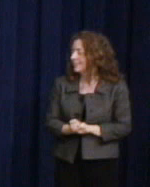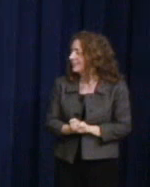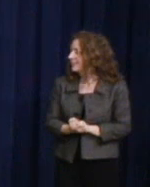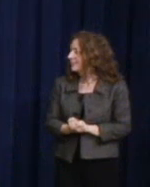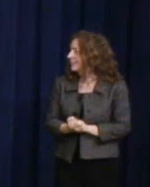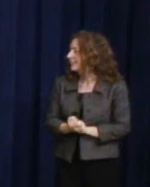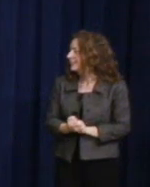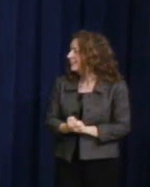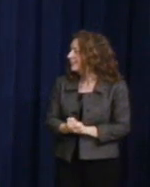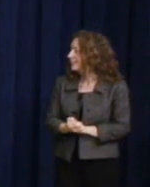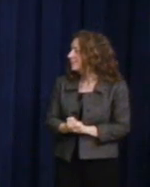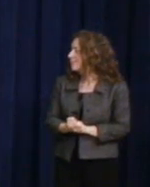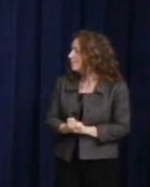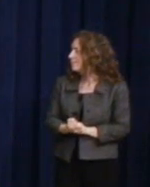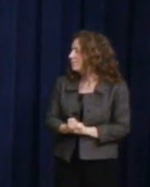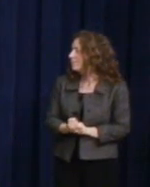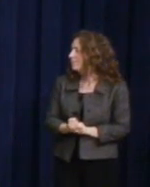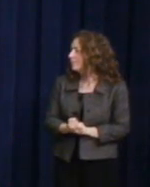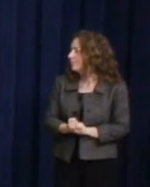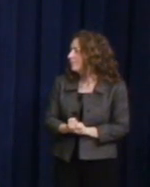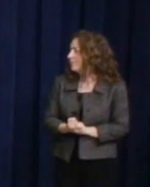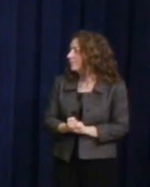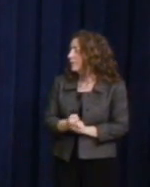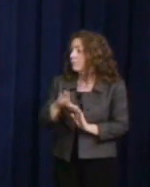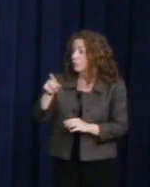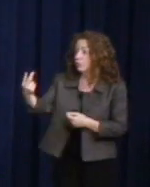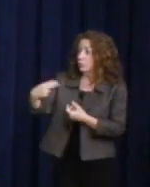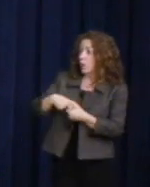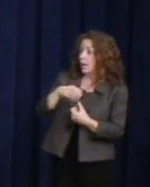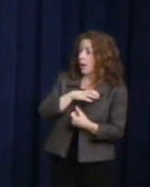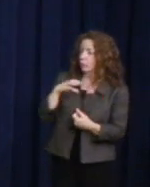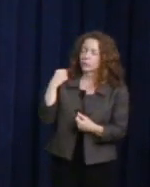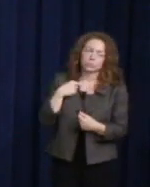So when she came to the Congress, we were so thrilled, and she's so wonderful,